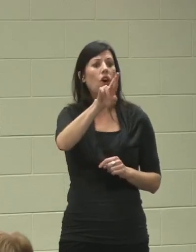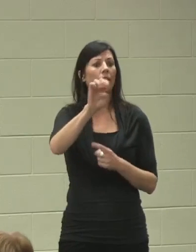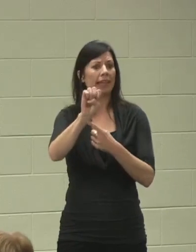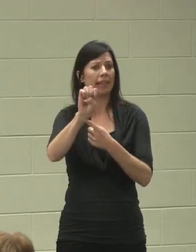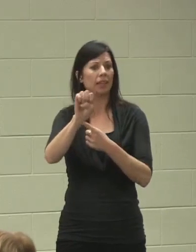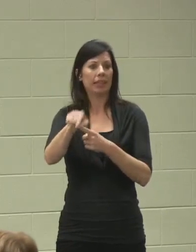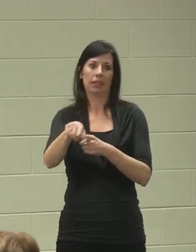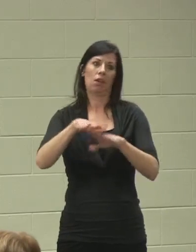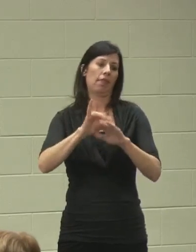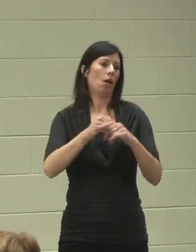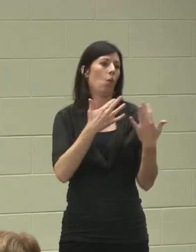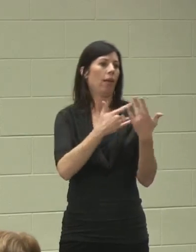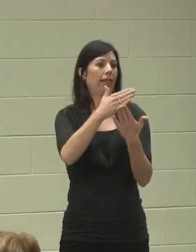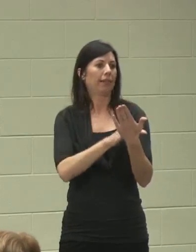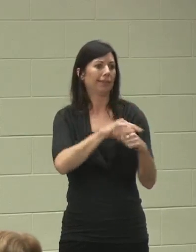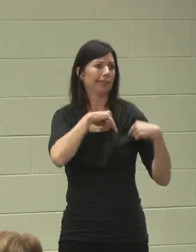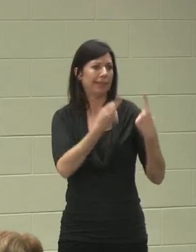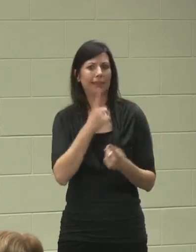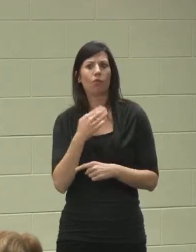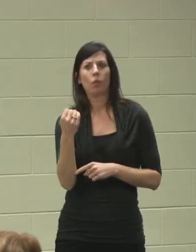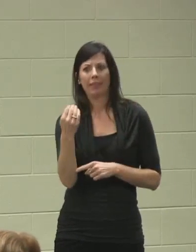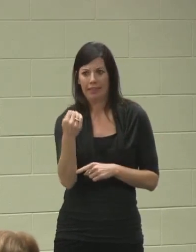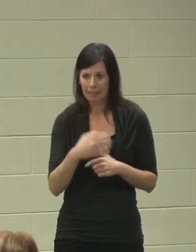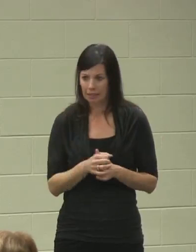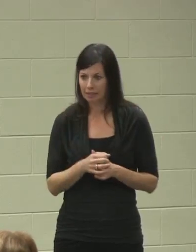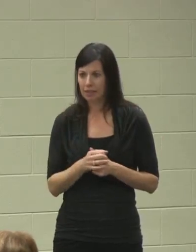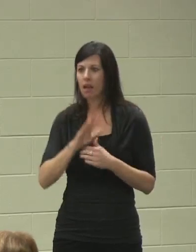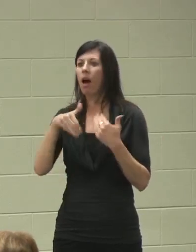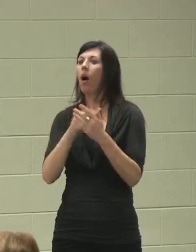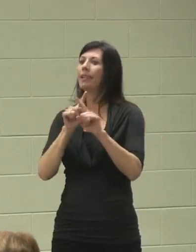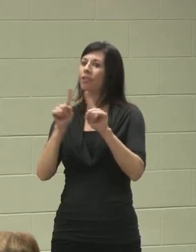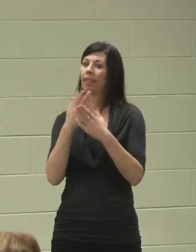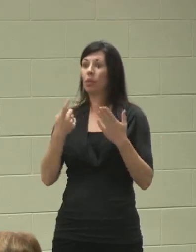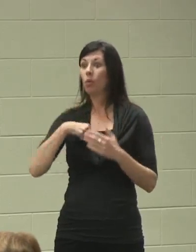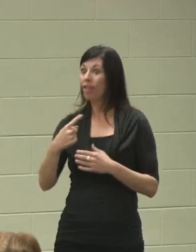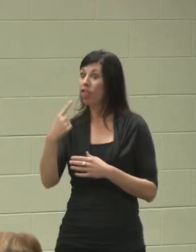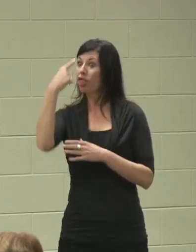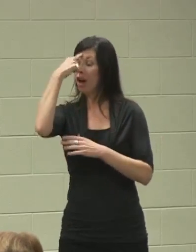wait-list since he was 14, all of these things that we thought were going to be in place,